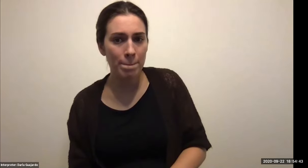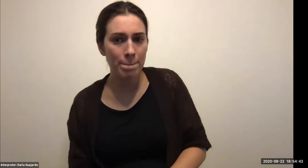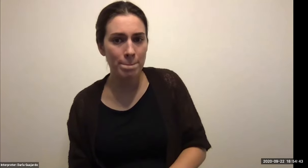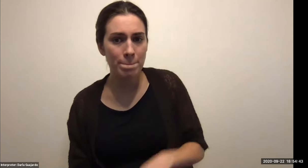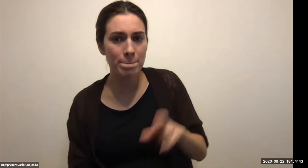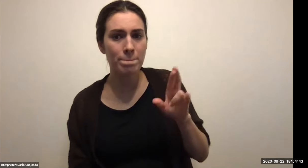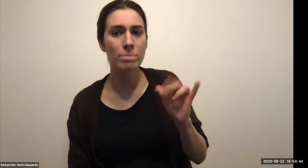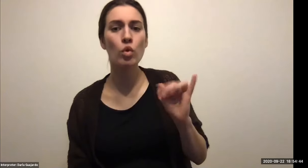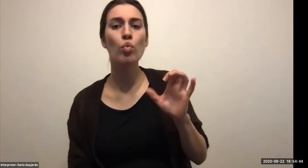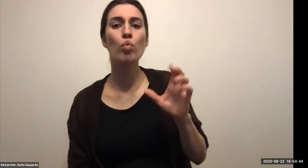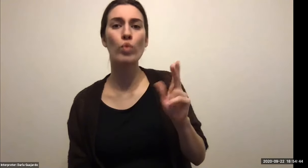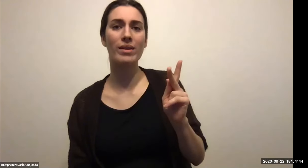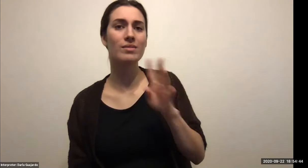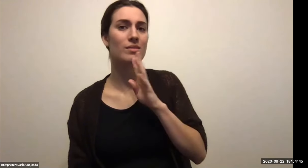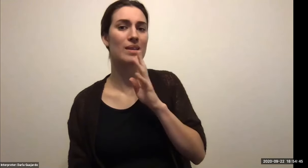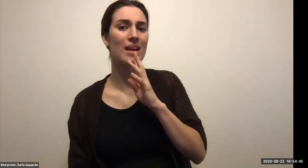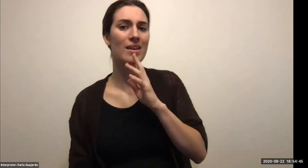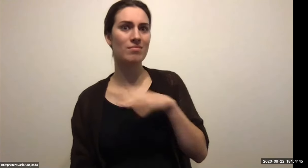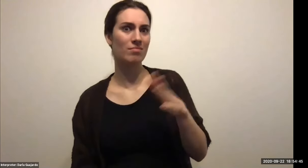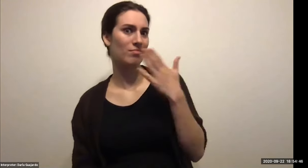Keith Wolling: You know, it's just like the offices office is going to be virtual now.